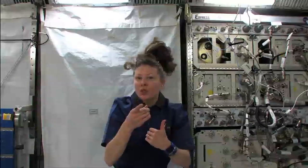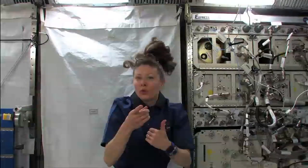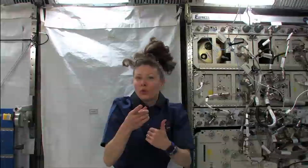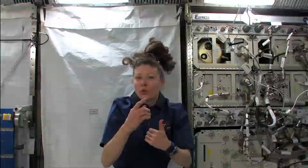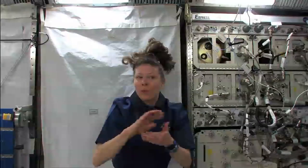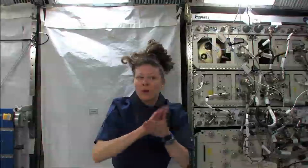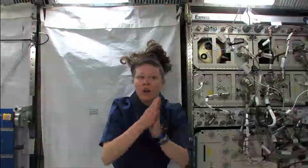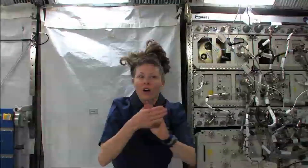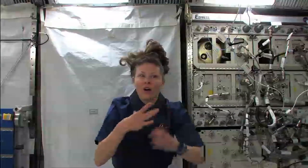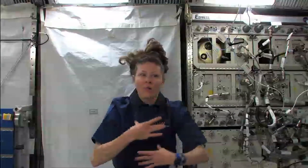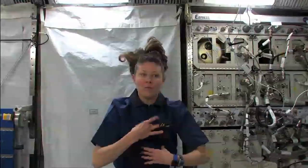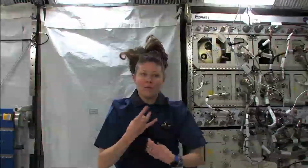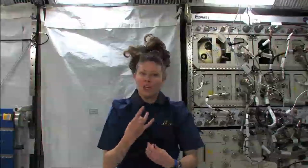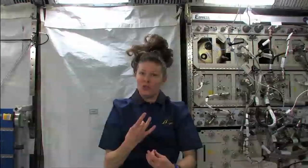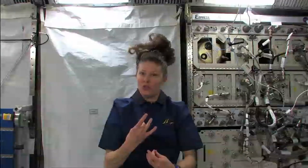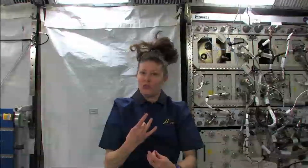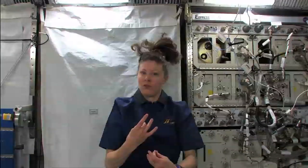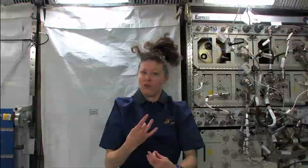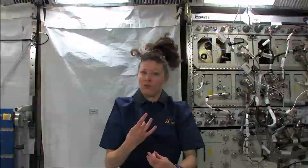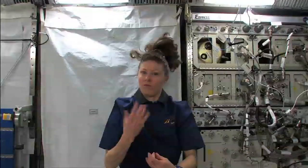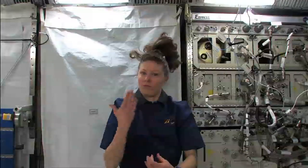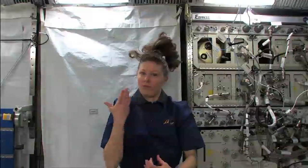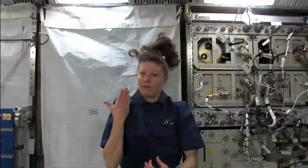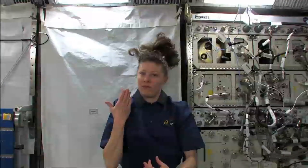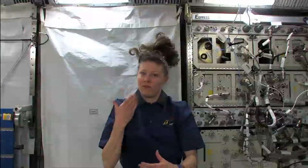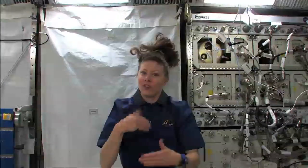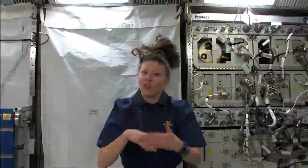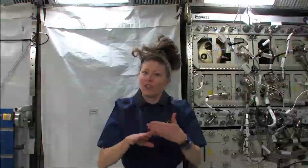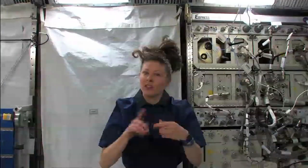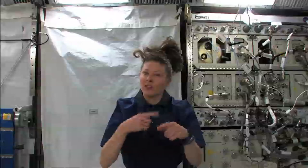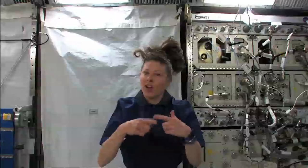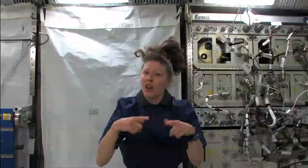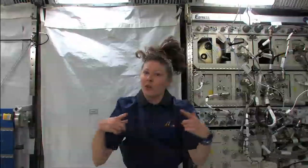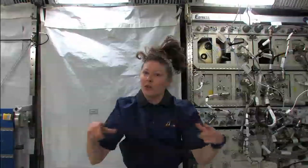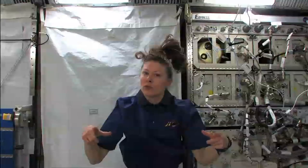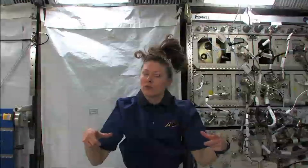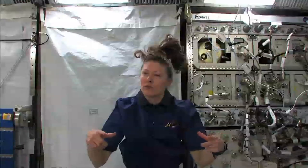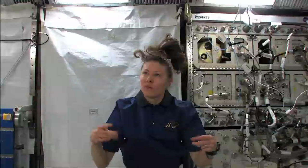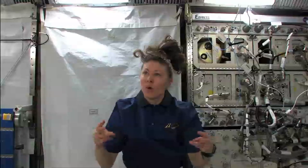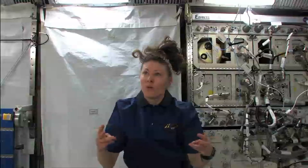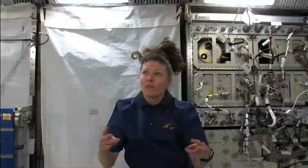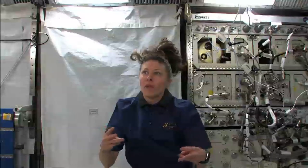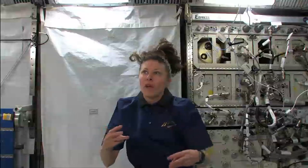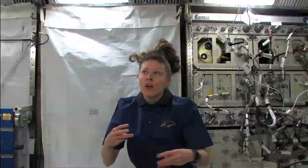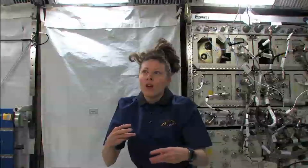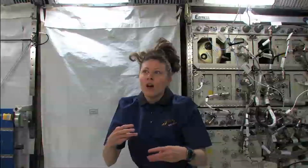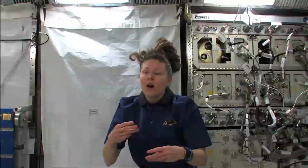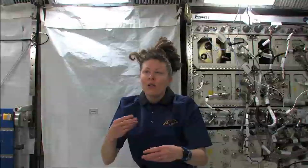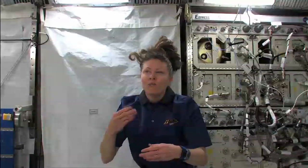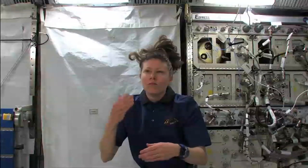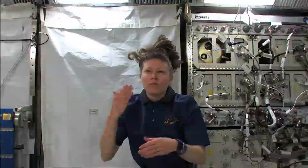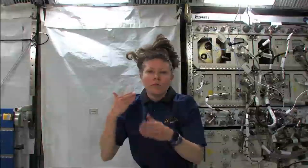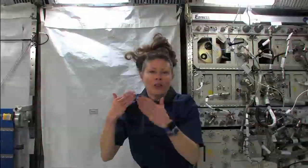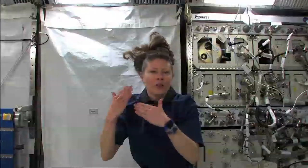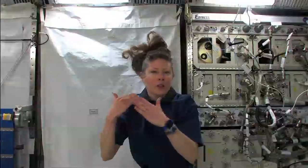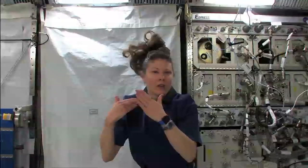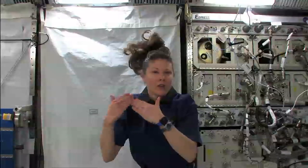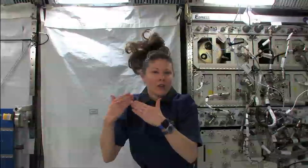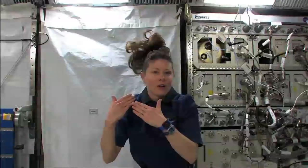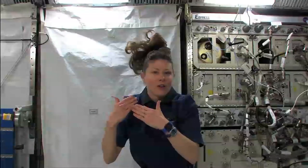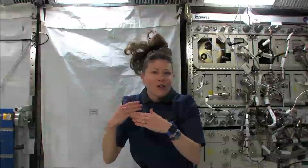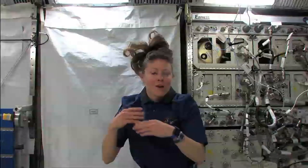How did you become interested in sign language?